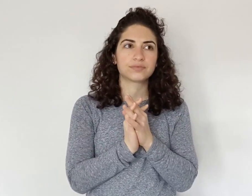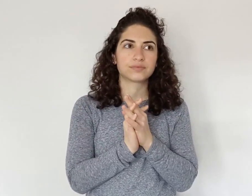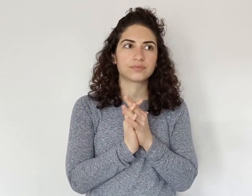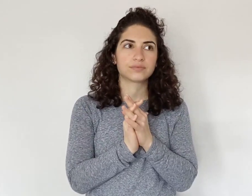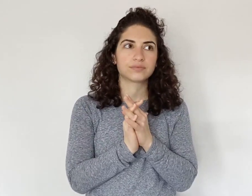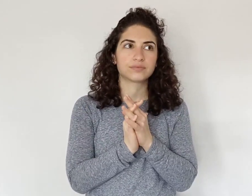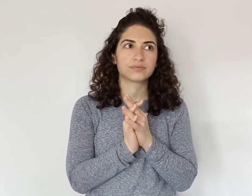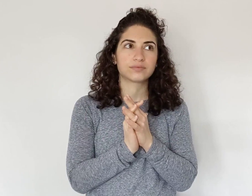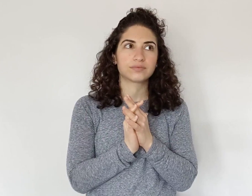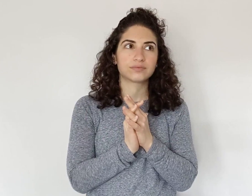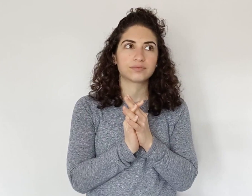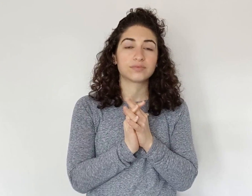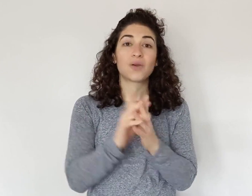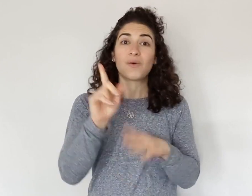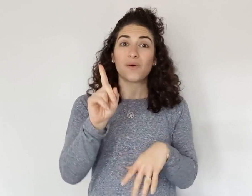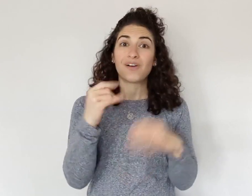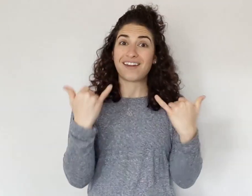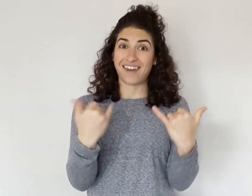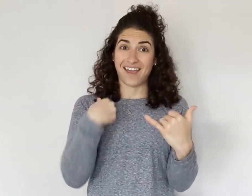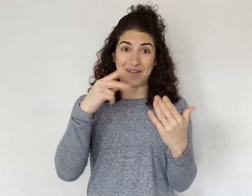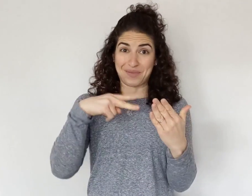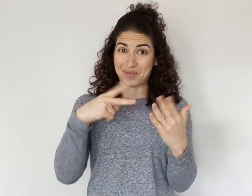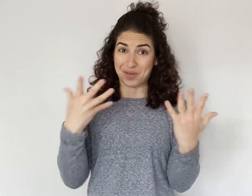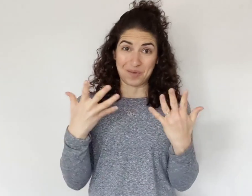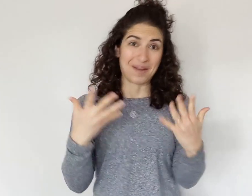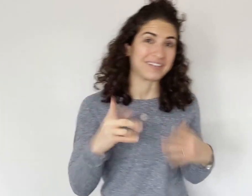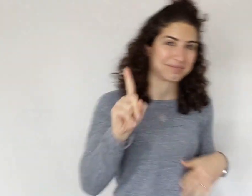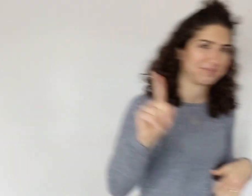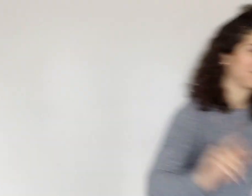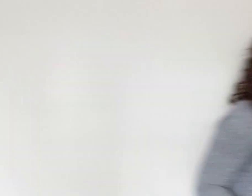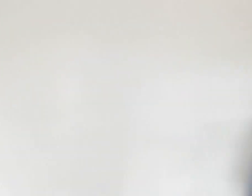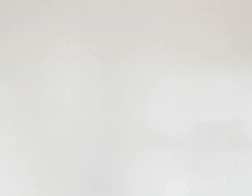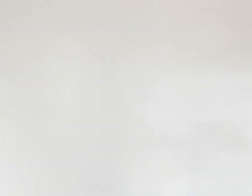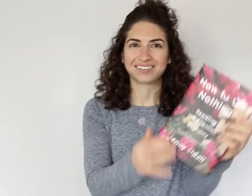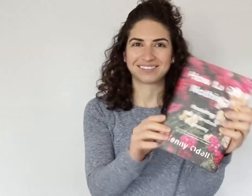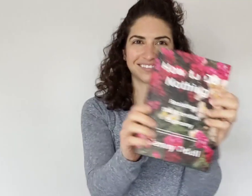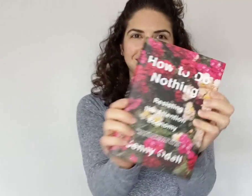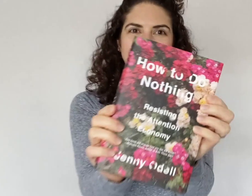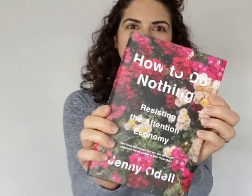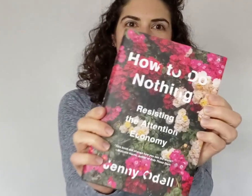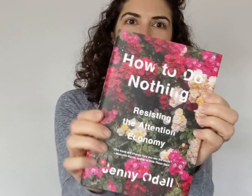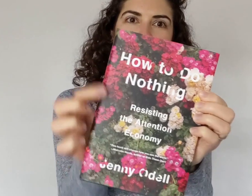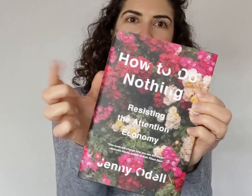Oh! Right now, I'm actually reading what? Hold on...